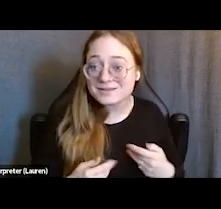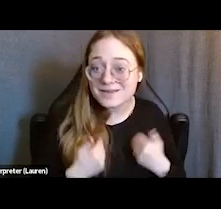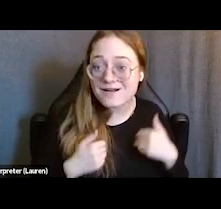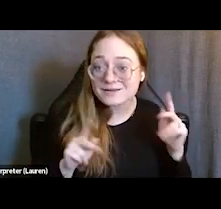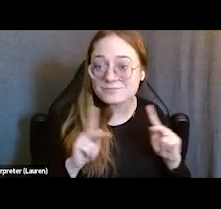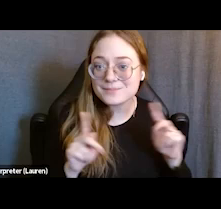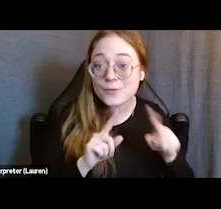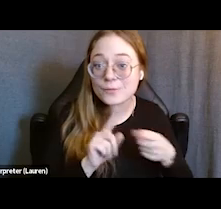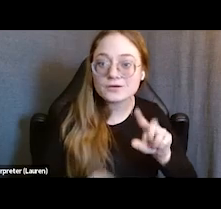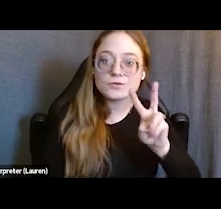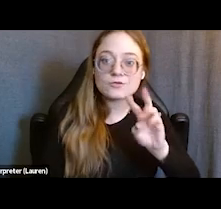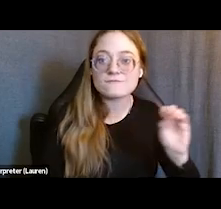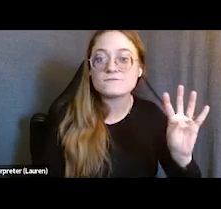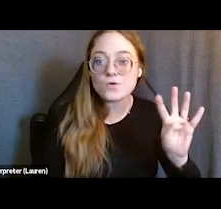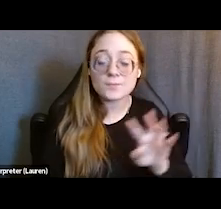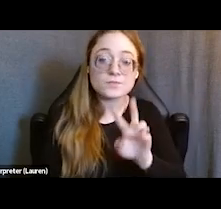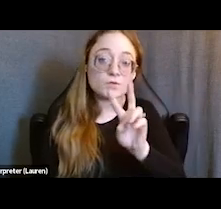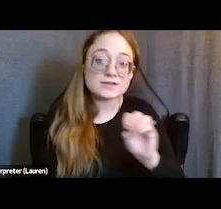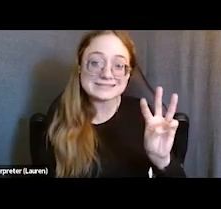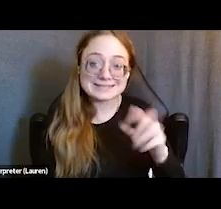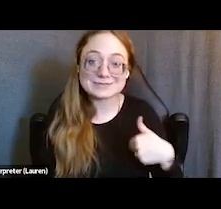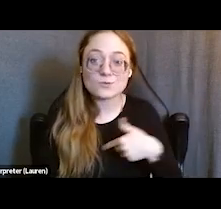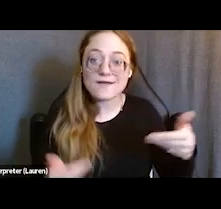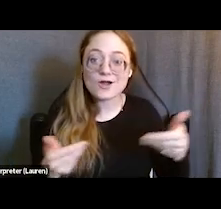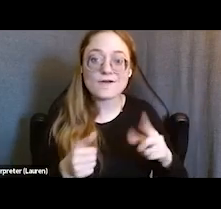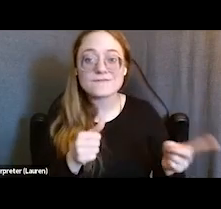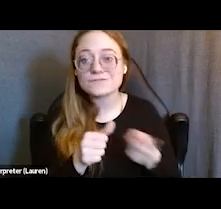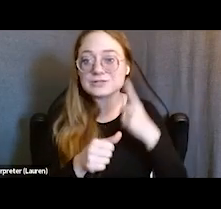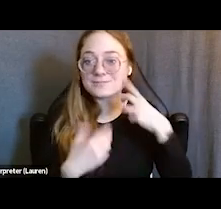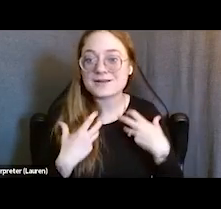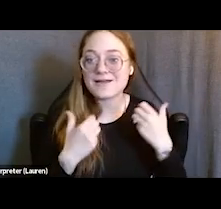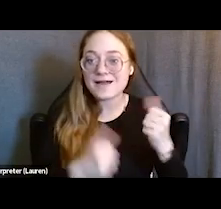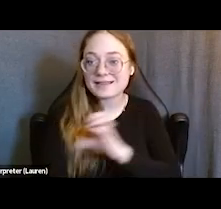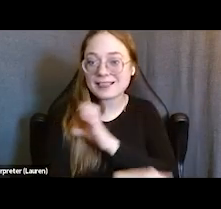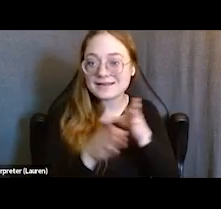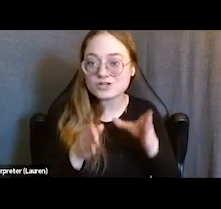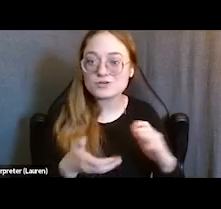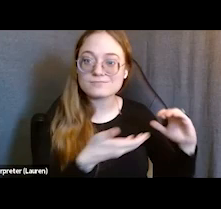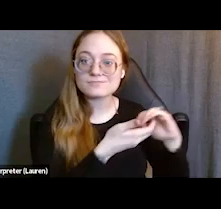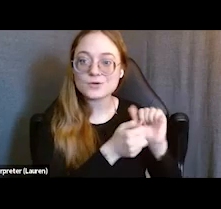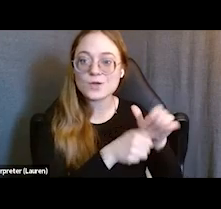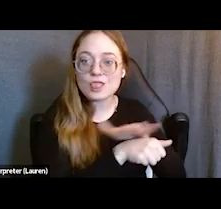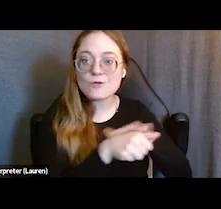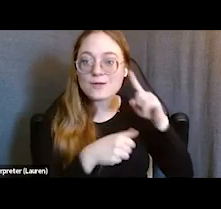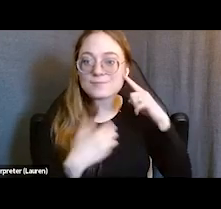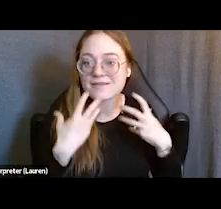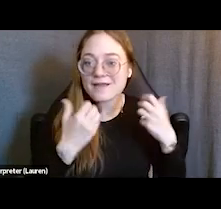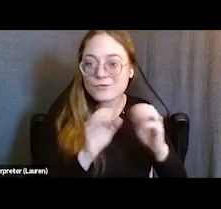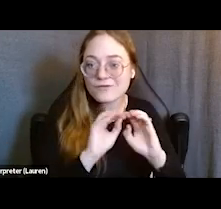In 2006, we actually hired our first mental health clinician in a partnership with a local mental health organization